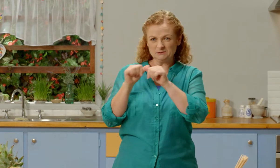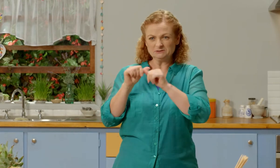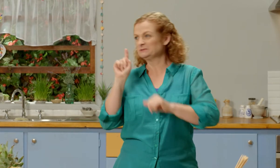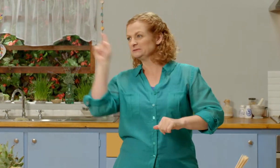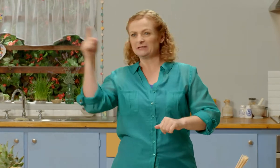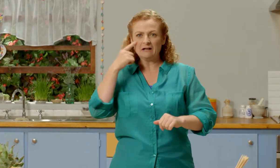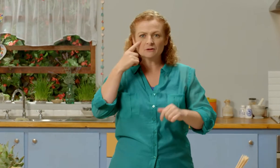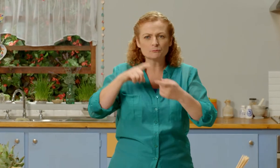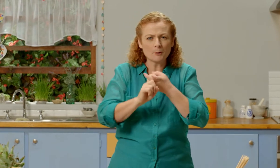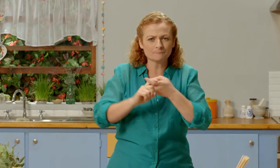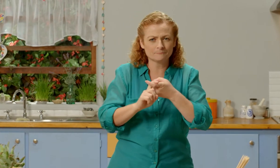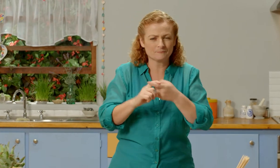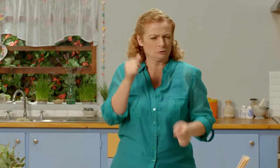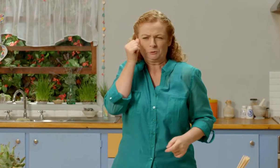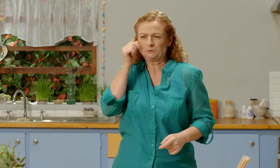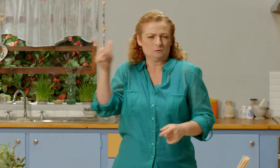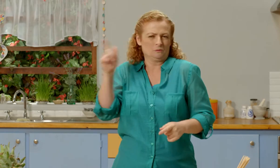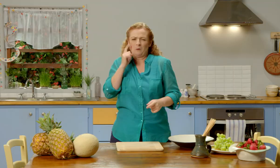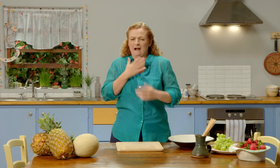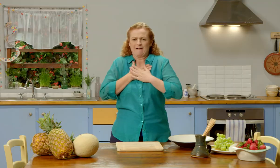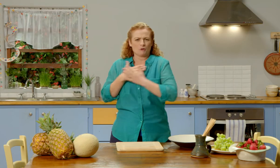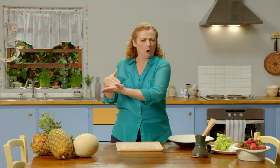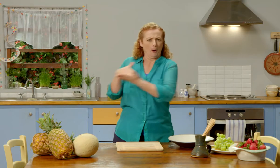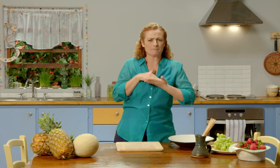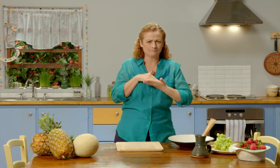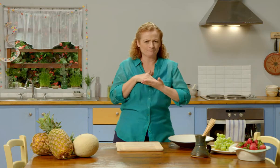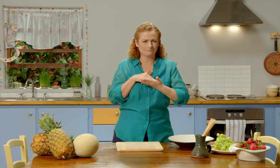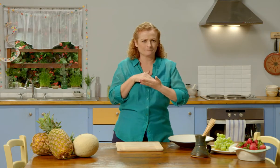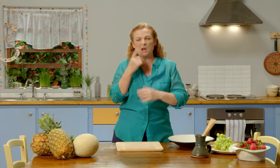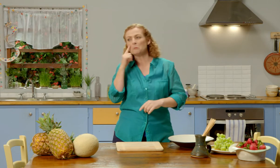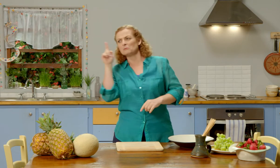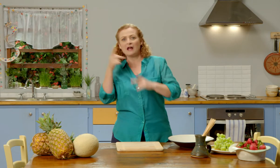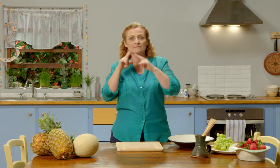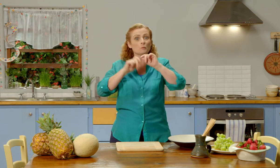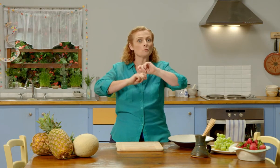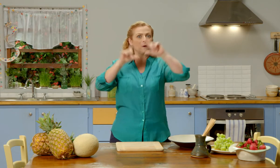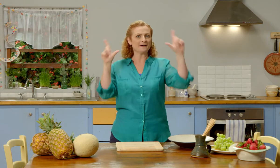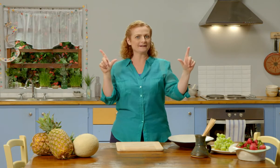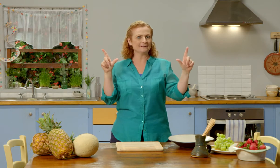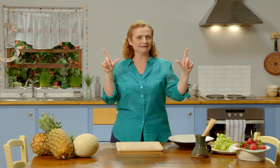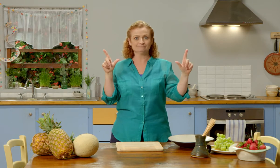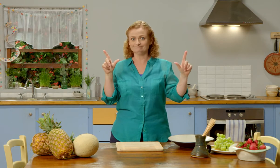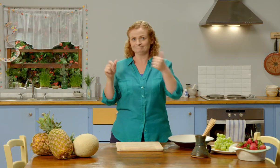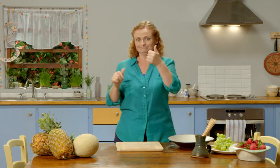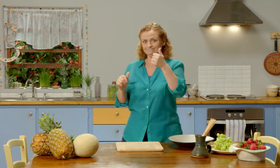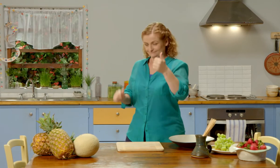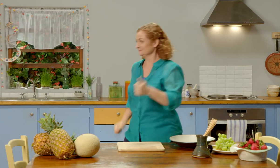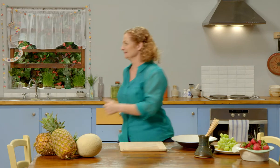I might go and see what Possum is up to. Because I know he would love to help me make the kebabs. I’ll go see if he’s awake.